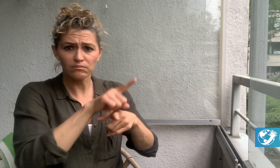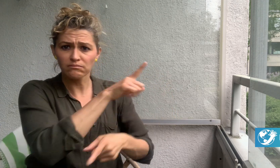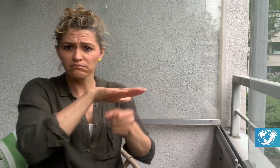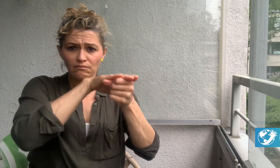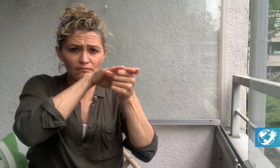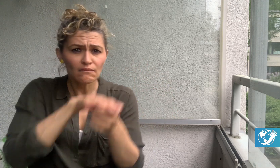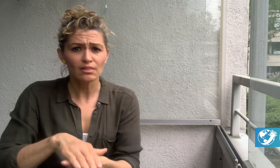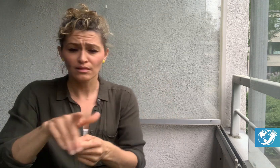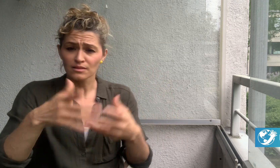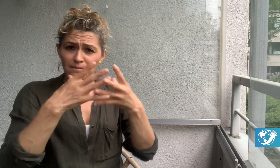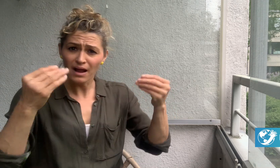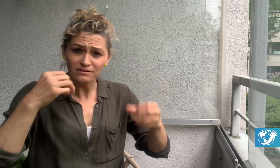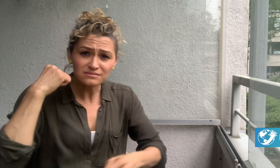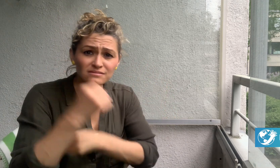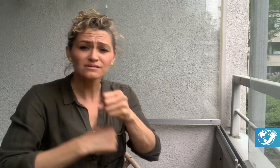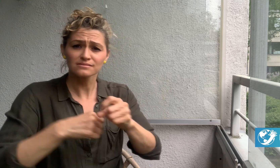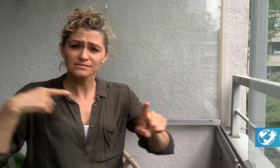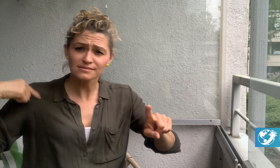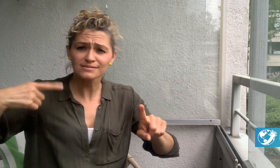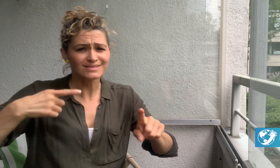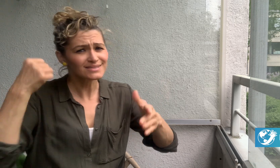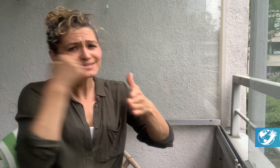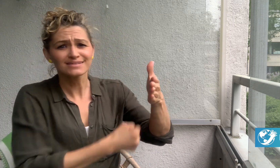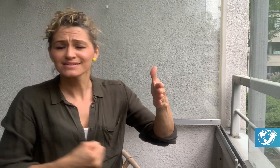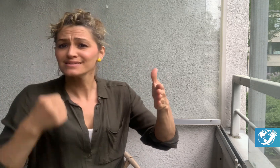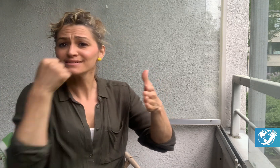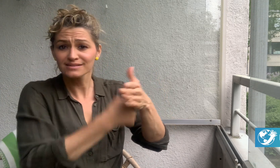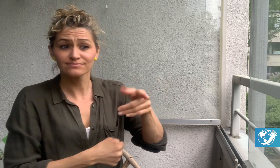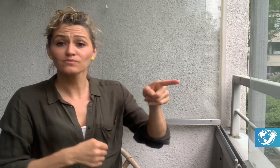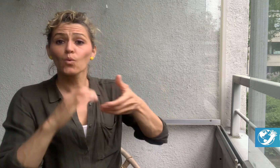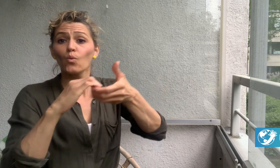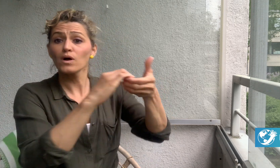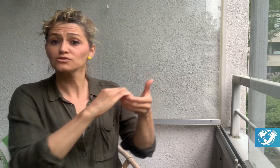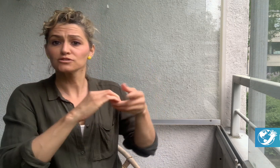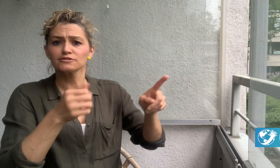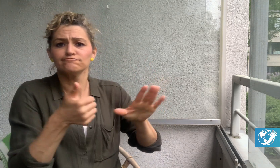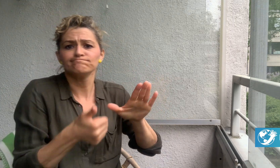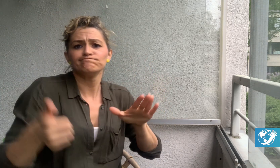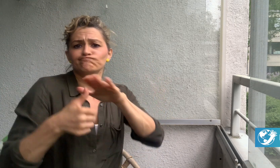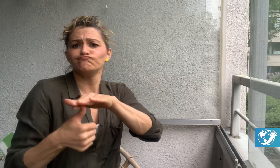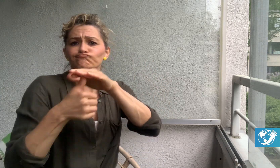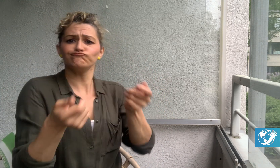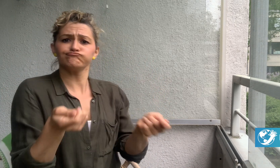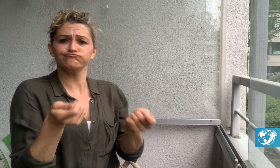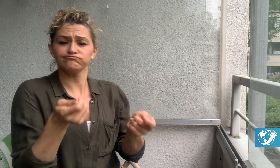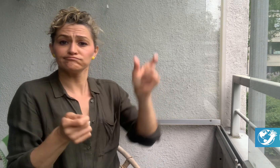has been fighting this injustice for many years.